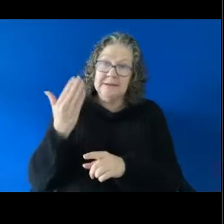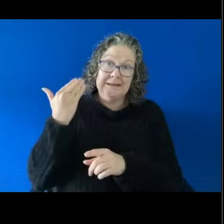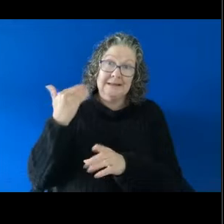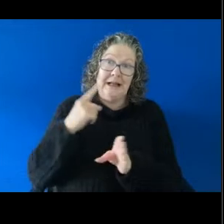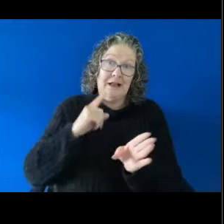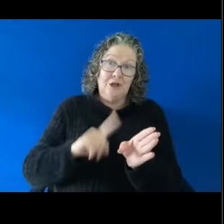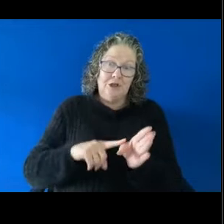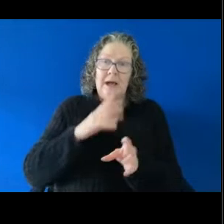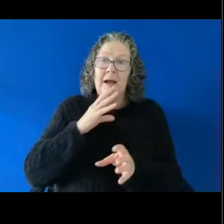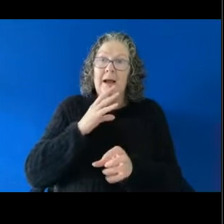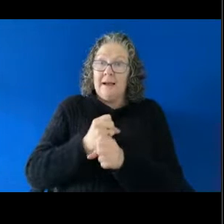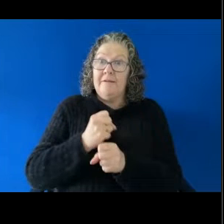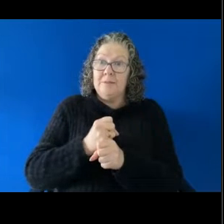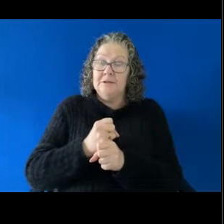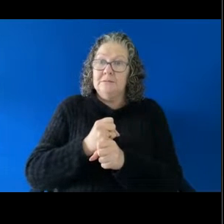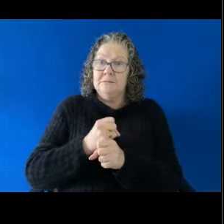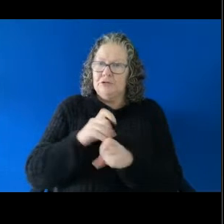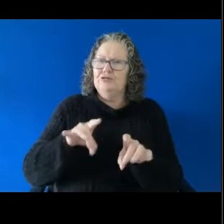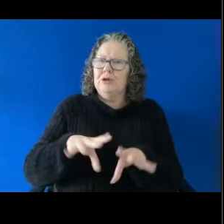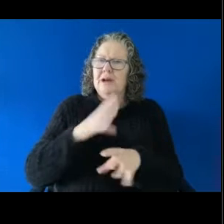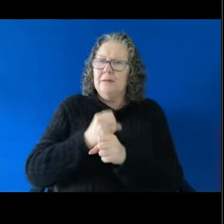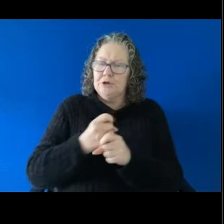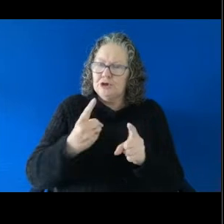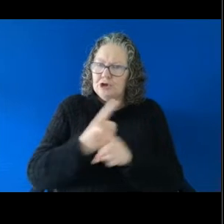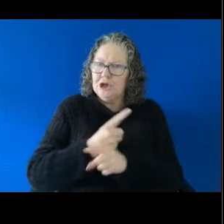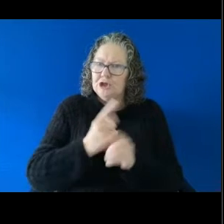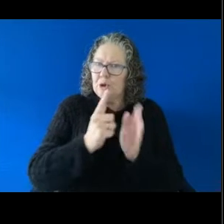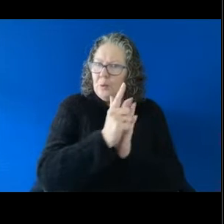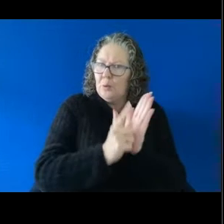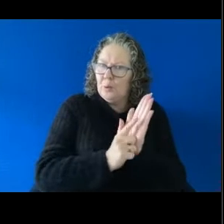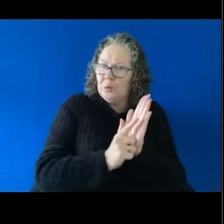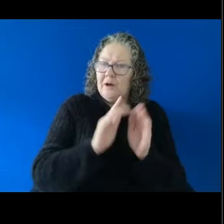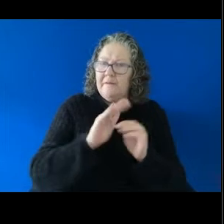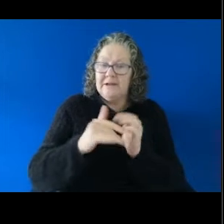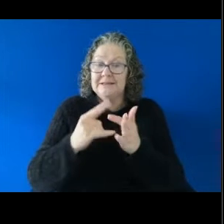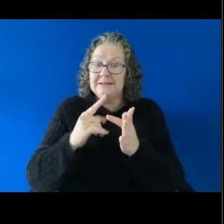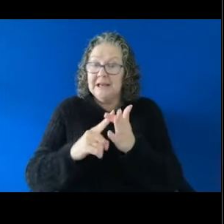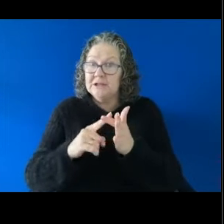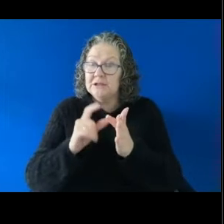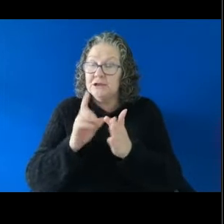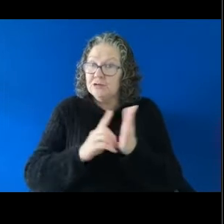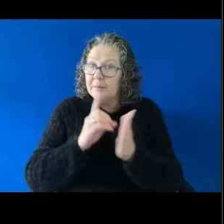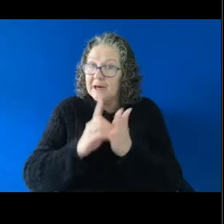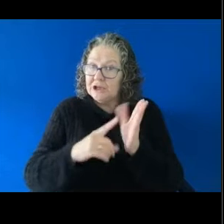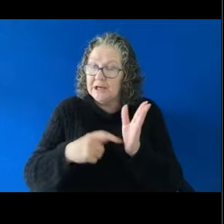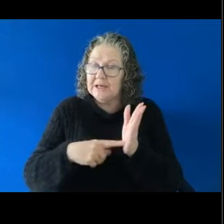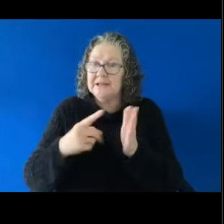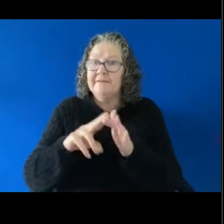to Federal legislation, the Sex Discrimination Act and the Fair Work Act to implement some of